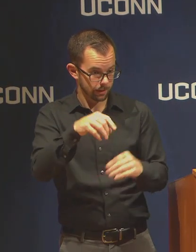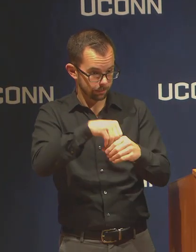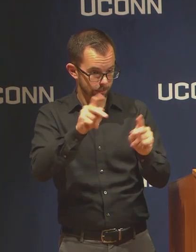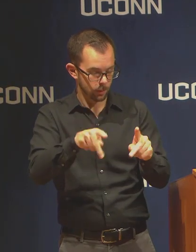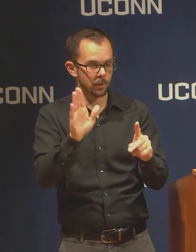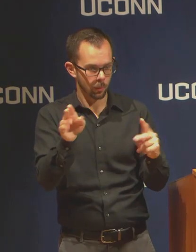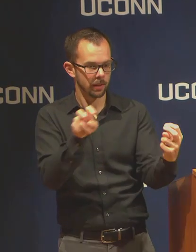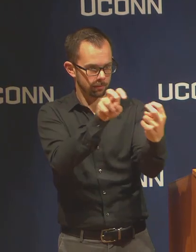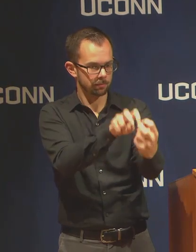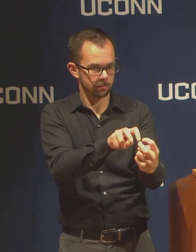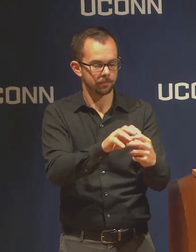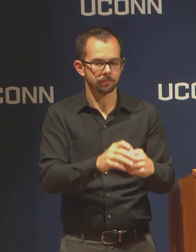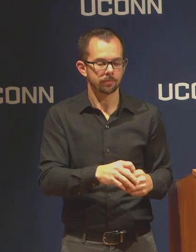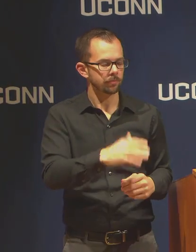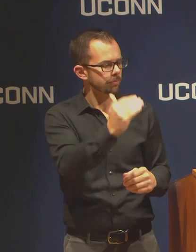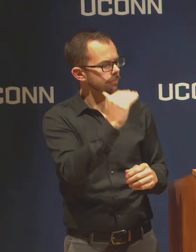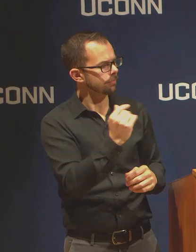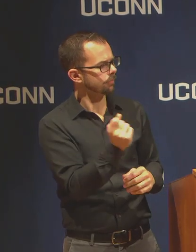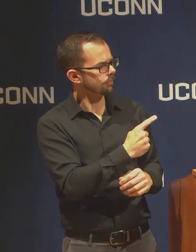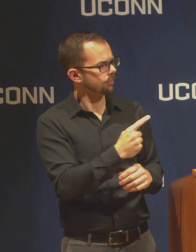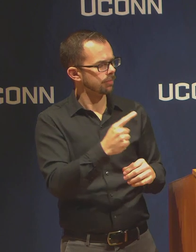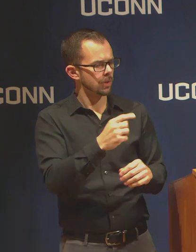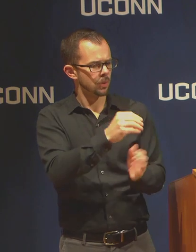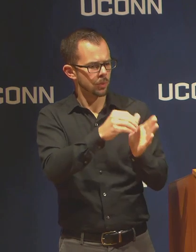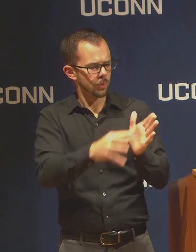happen with student clinical placements?